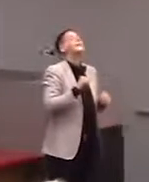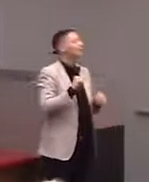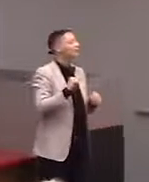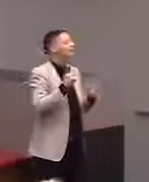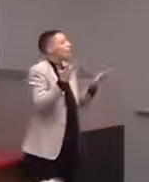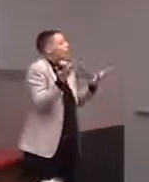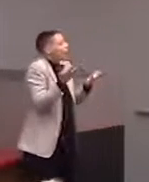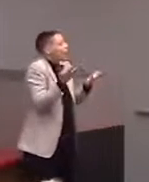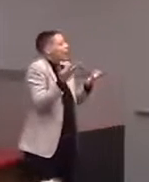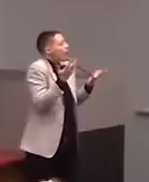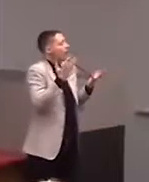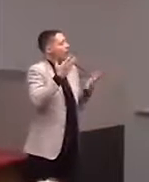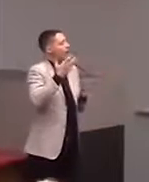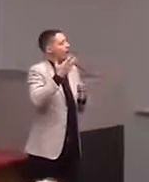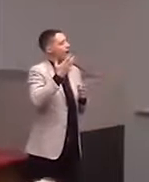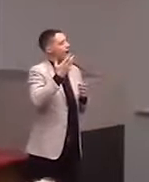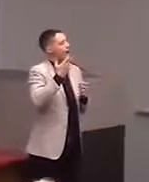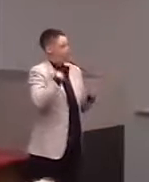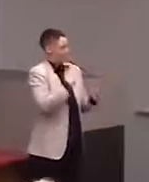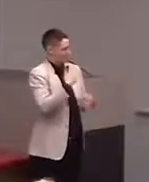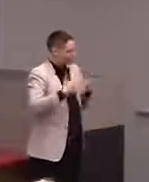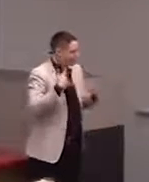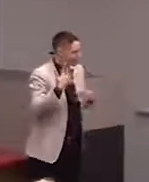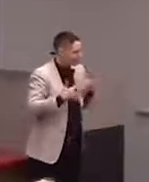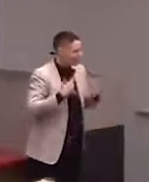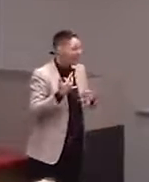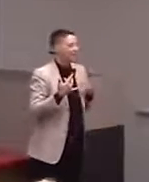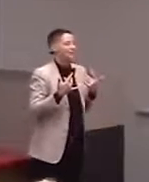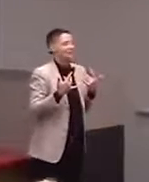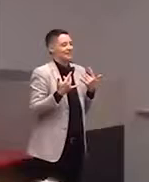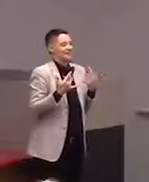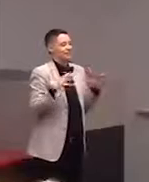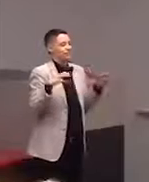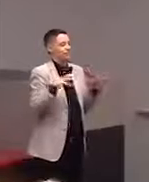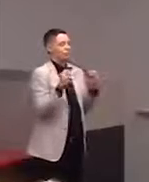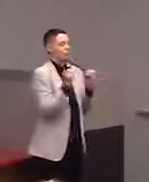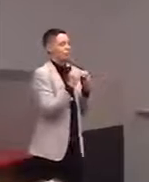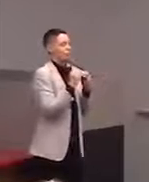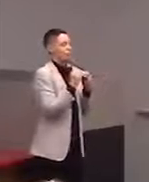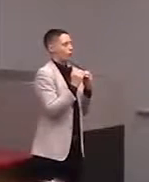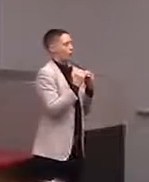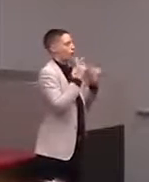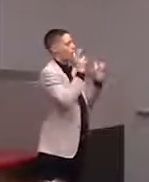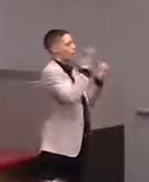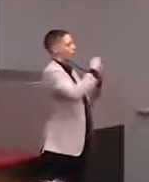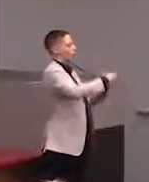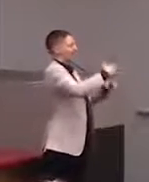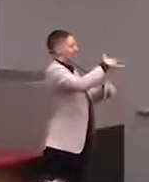So what we're excited about, too, is doing more research on tactile perception and about what works and doesn't work.